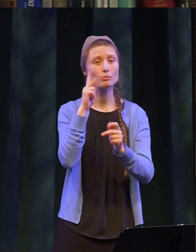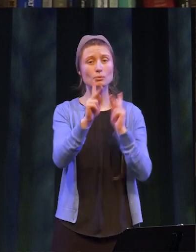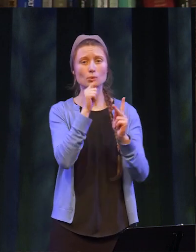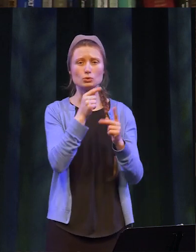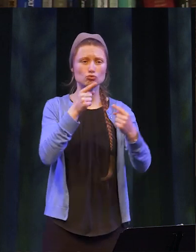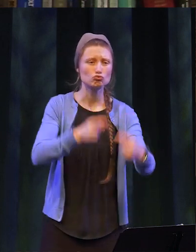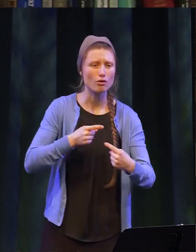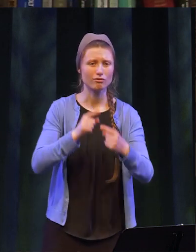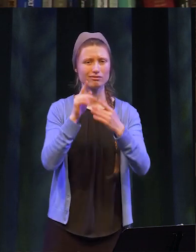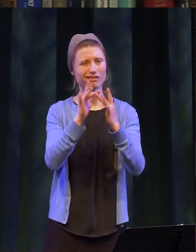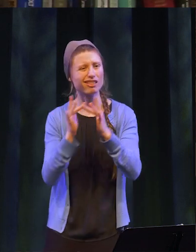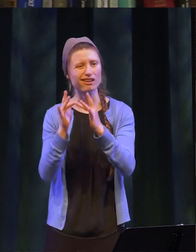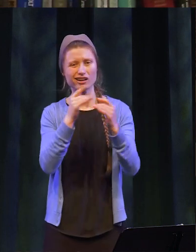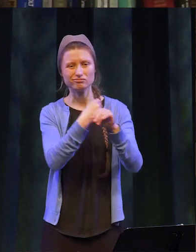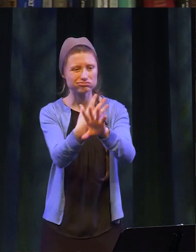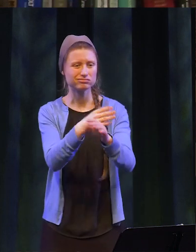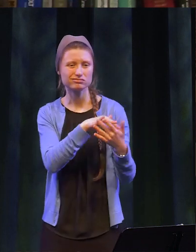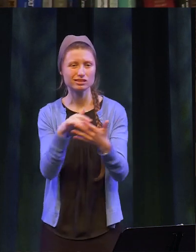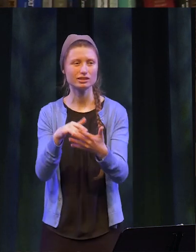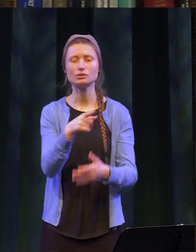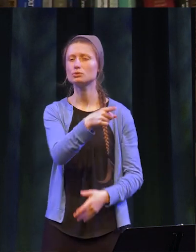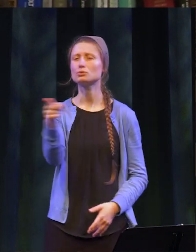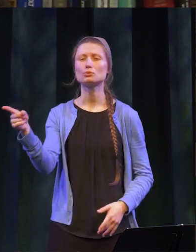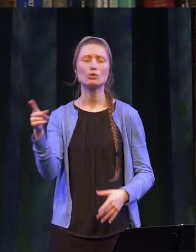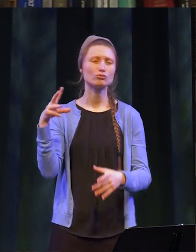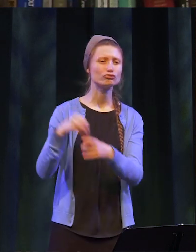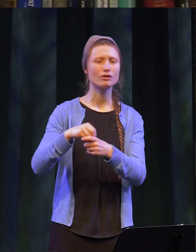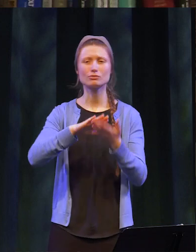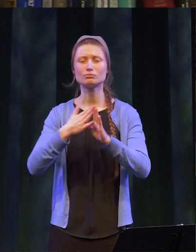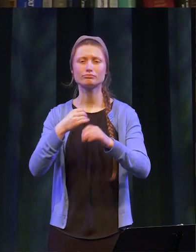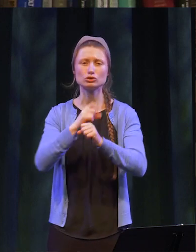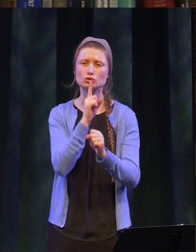remote learning, you made sure that your communities were being taken care of. That is who SUNY